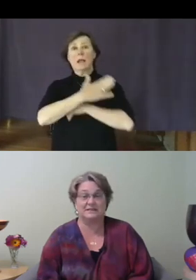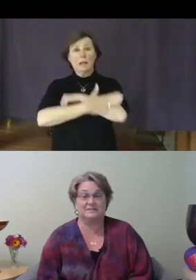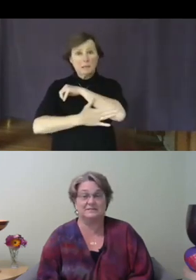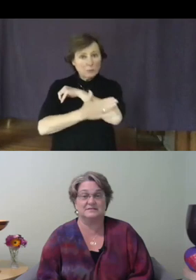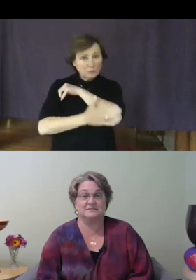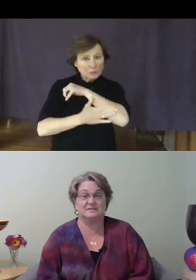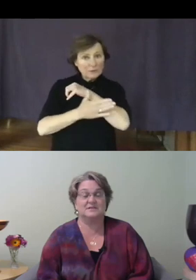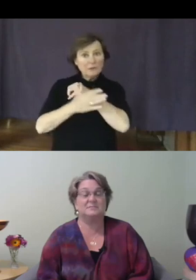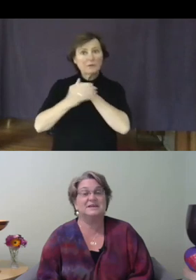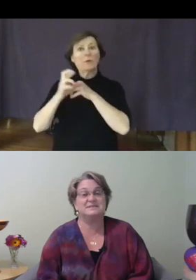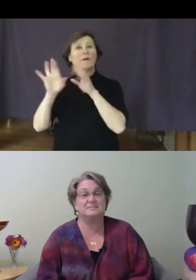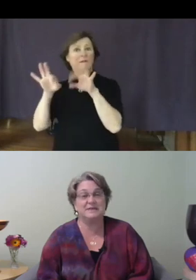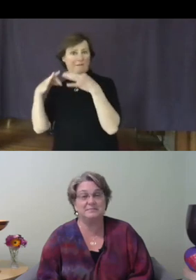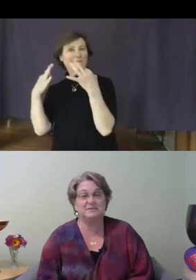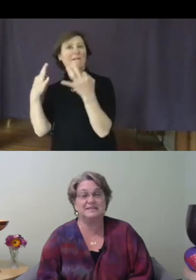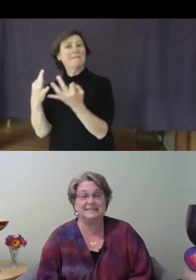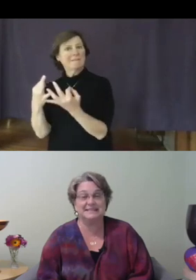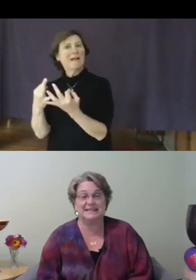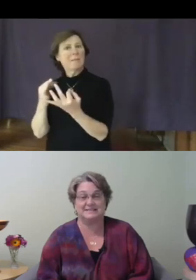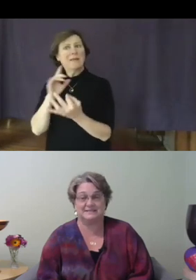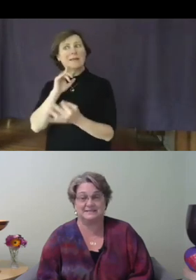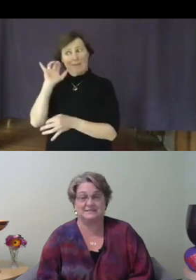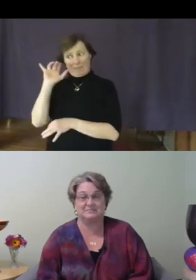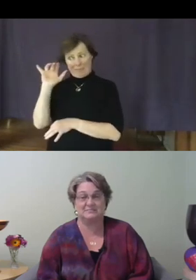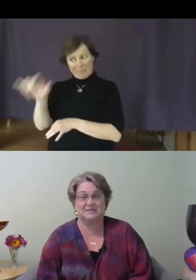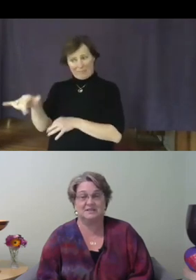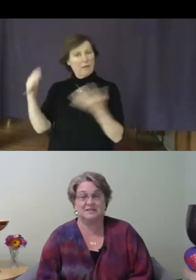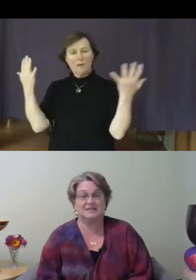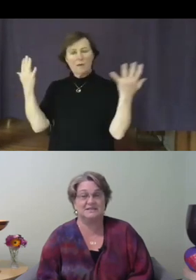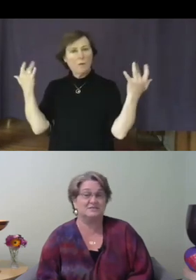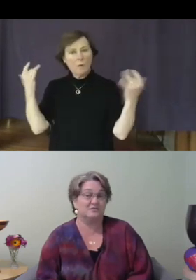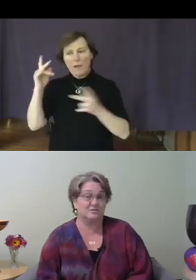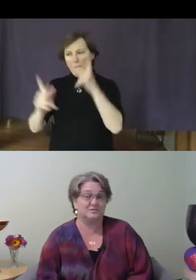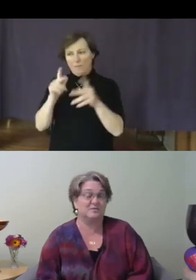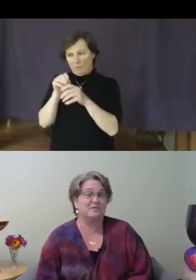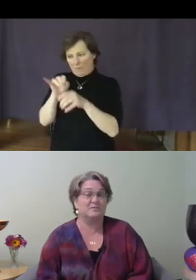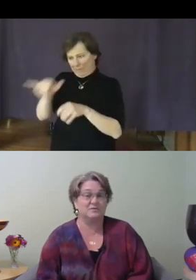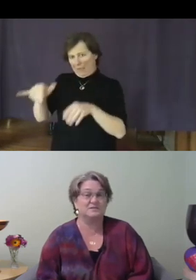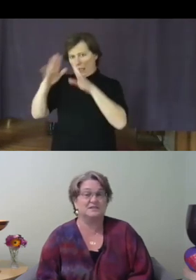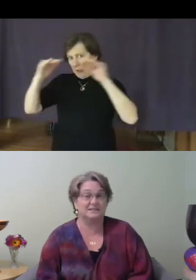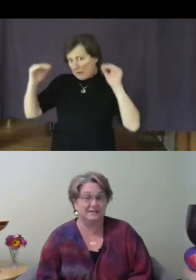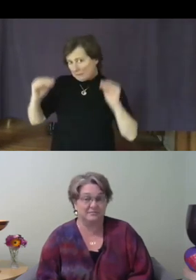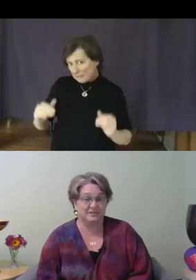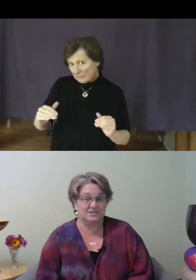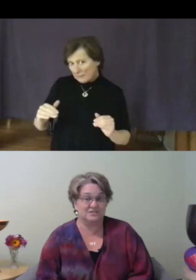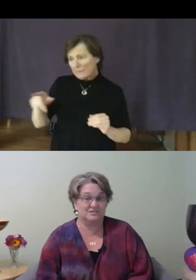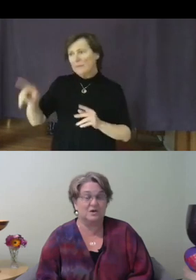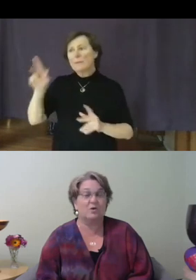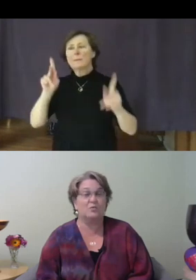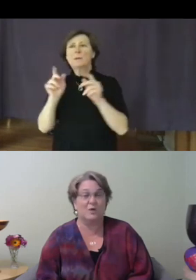because the people in that system, at least those with the most leverage, want